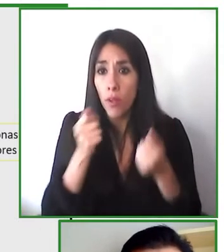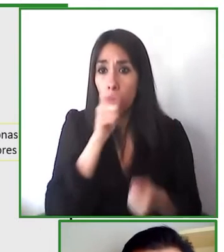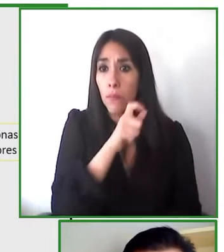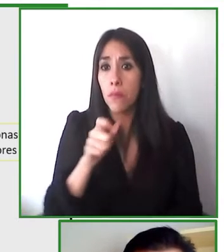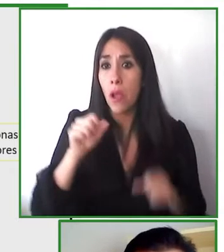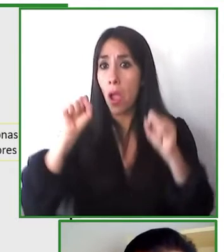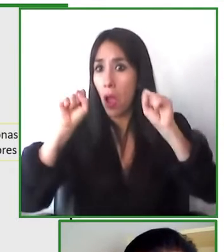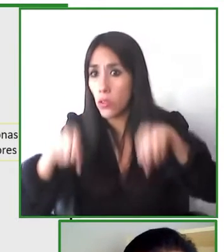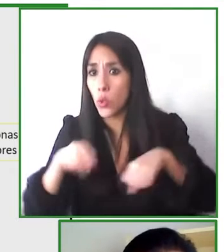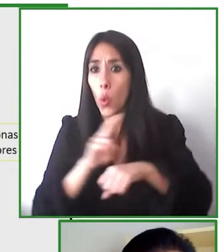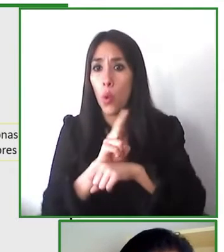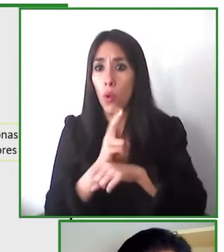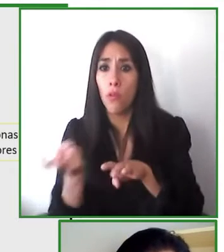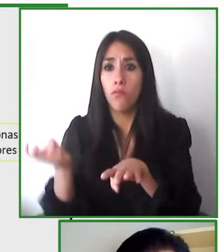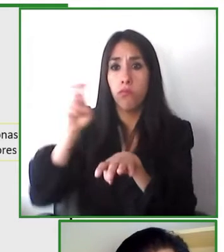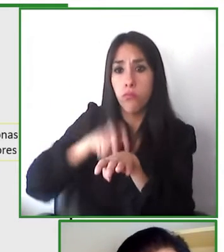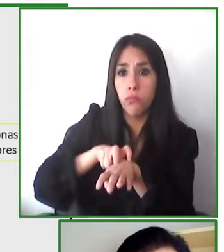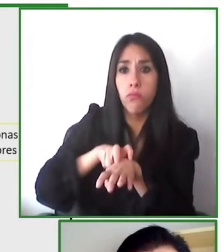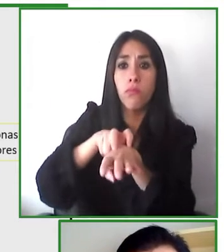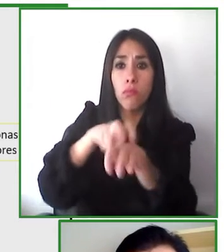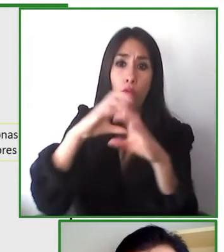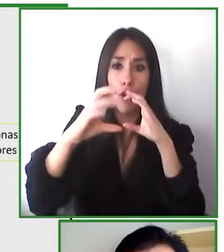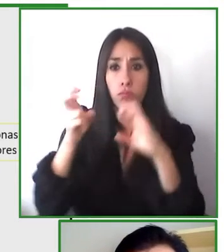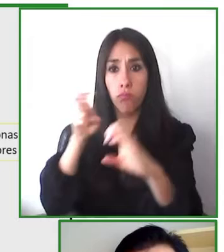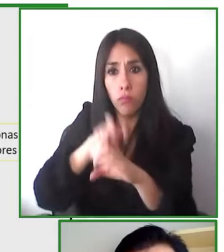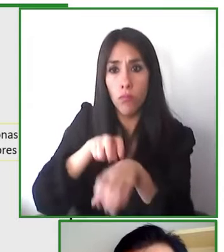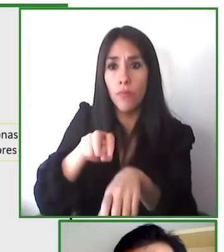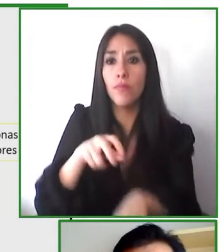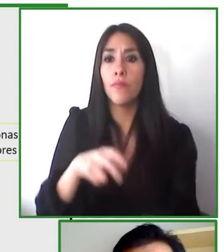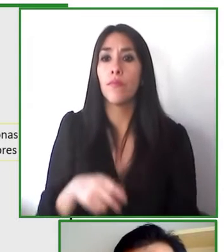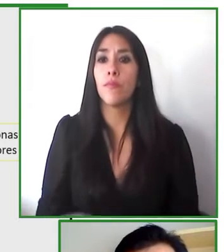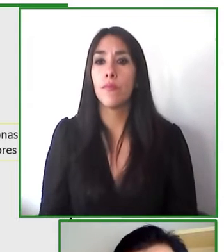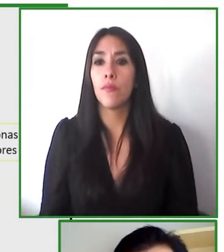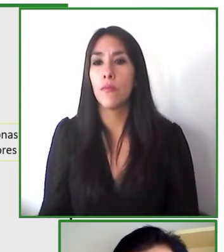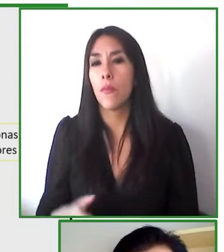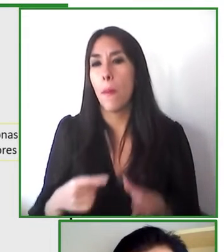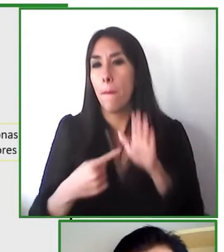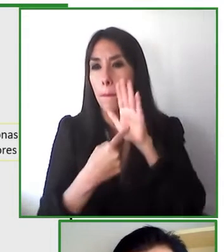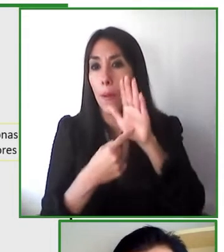people regardless of what type of disability they have are able to use transport they're